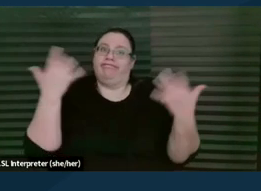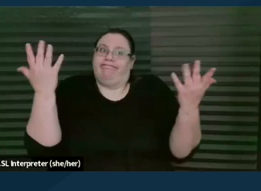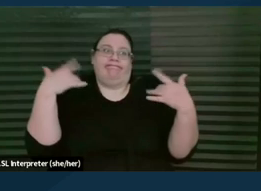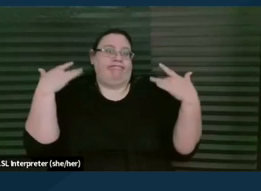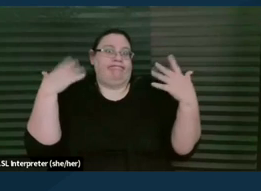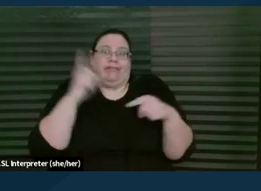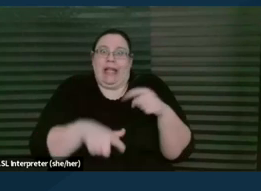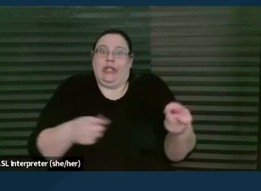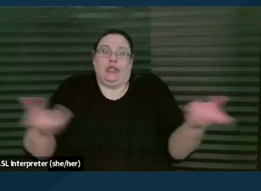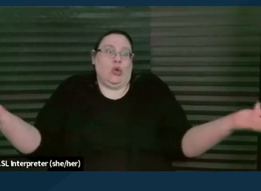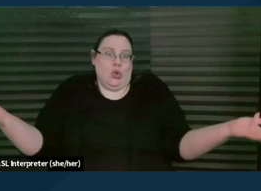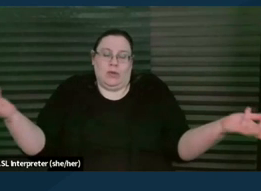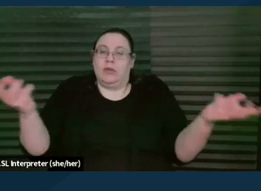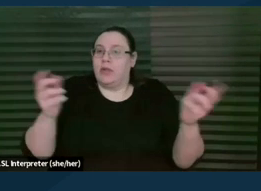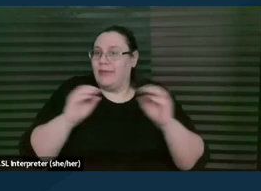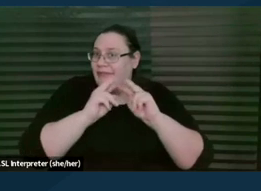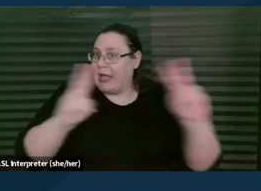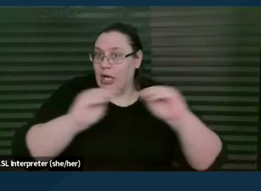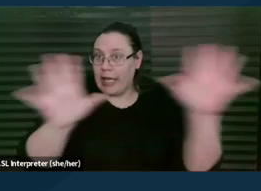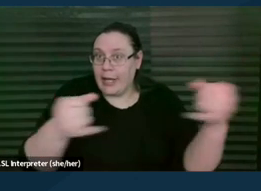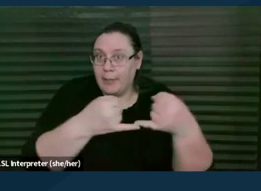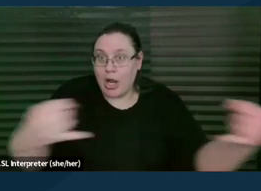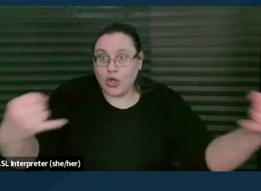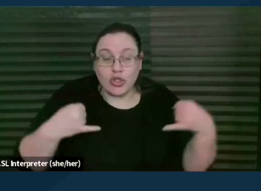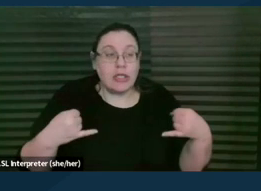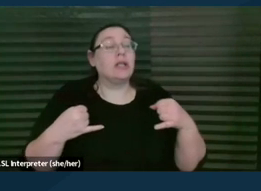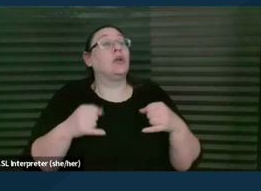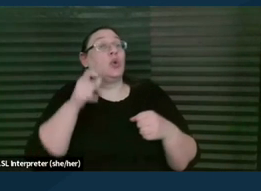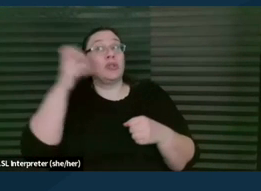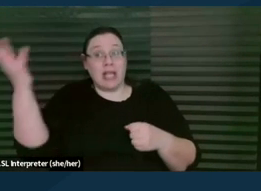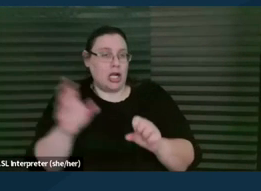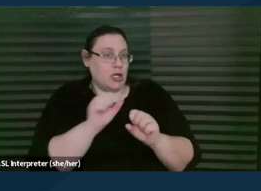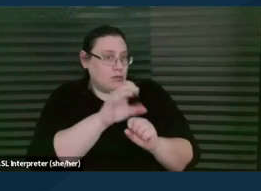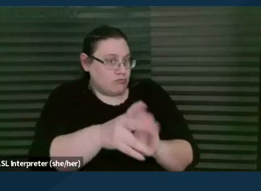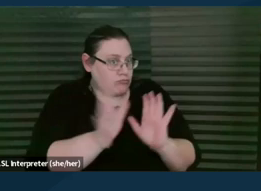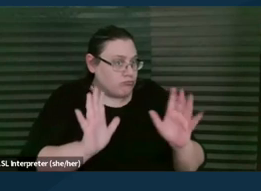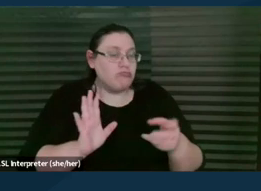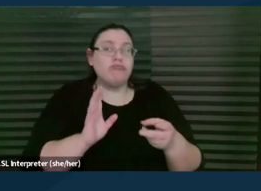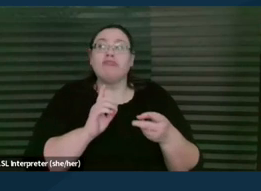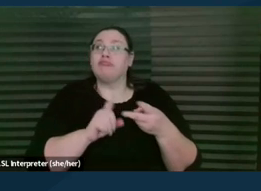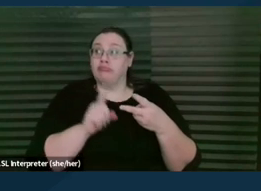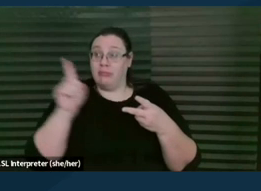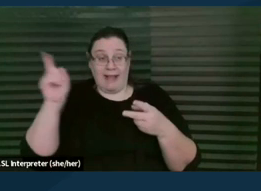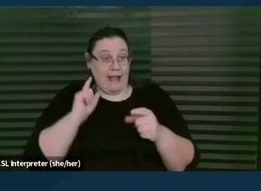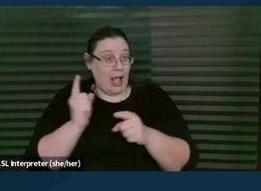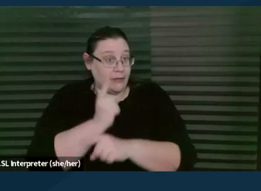We can provide you with knowledge about who's out there and that we know that they have an appropriate, you know,